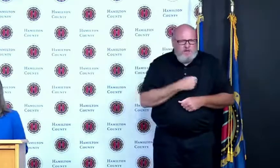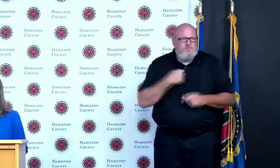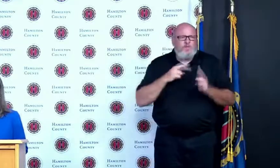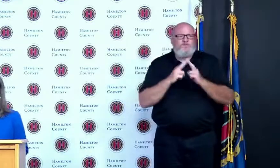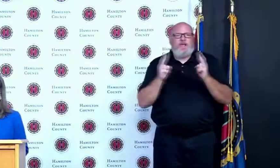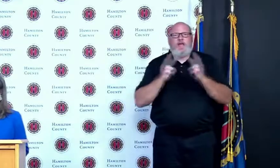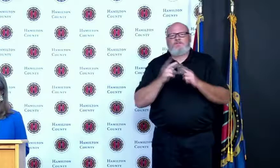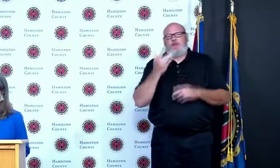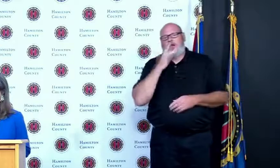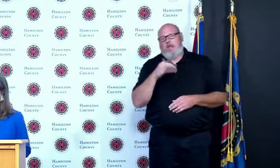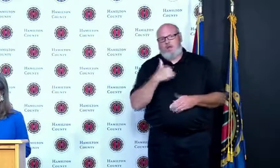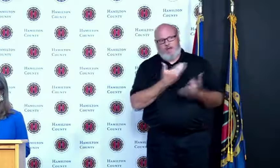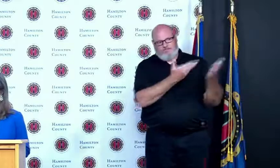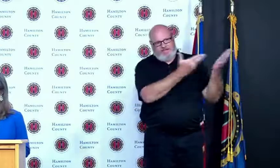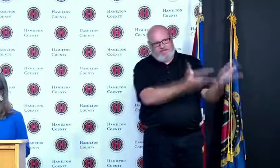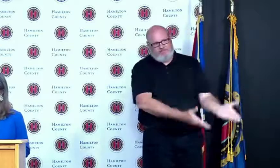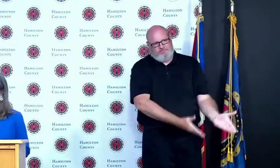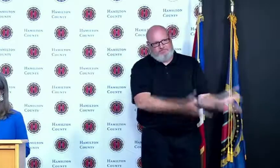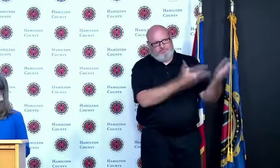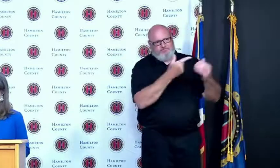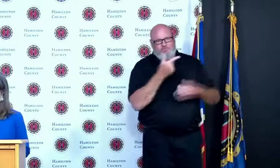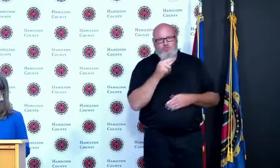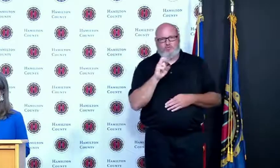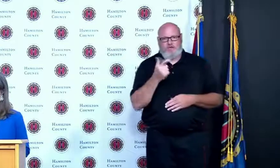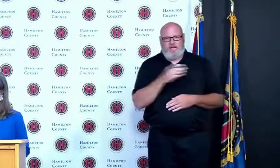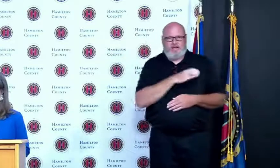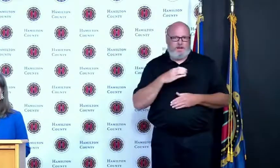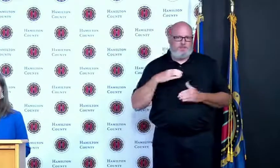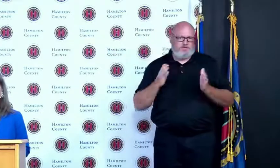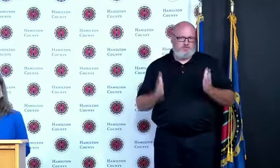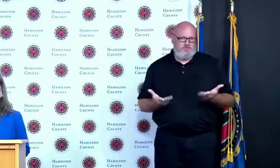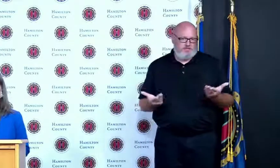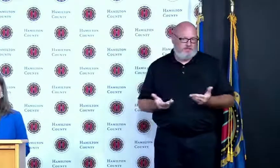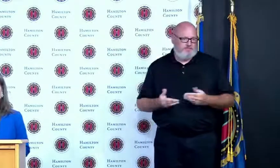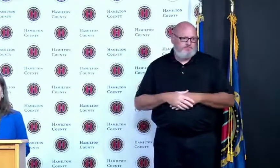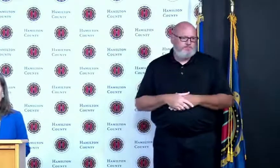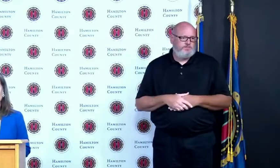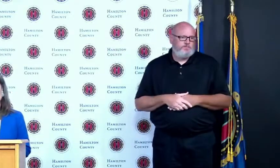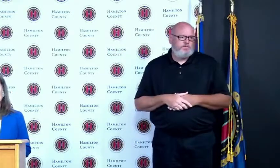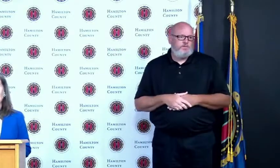so I am so grateful for the expertise the determination and the humor that this team